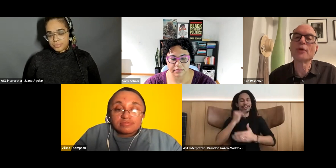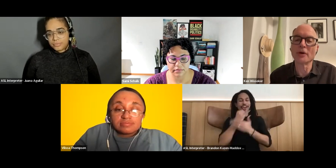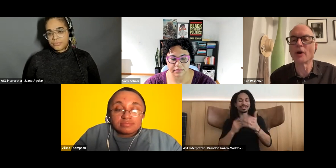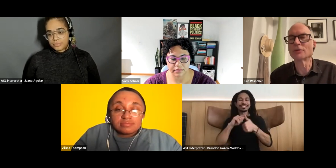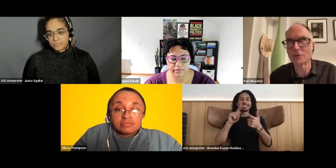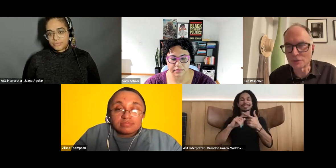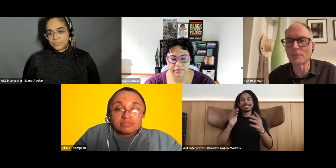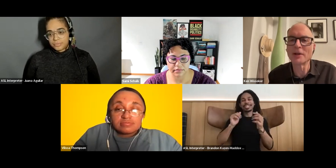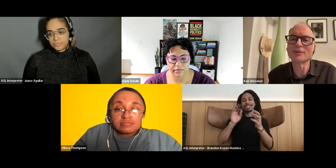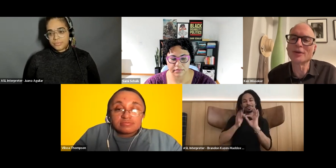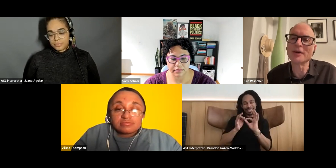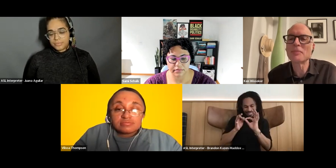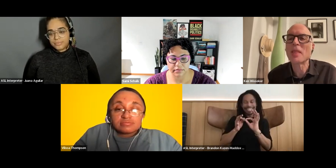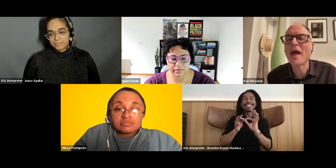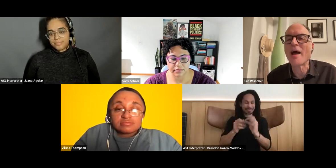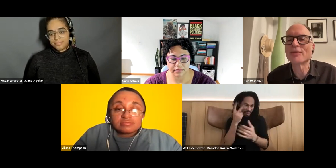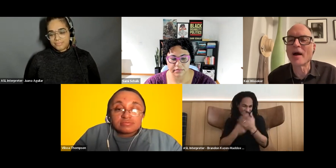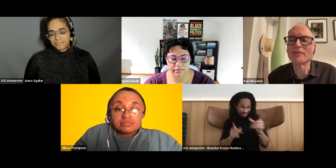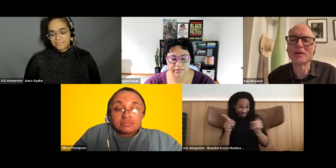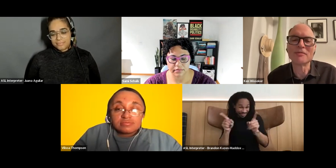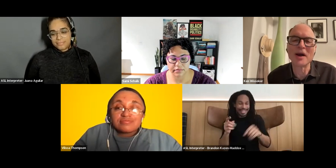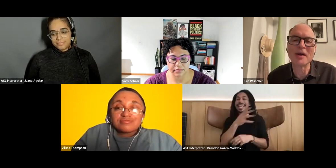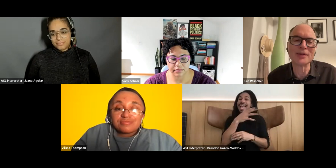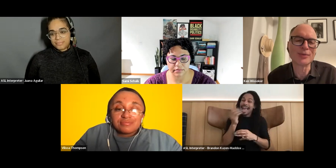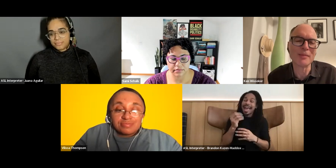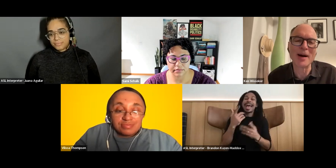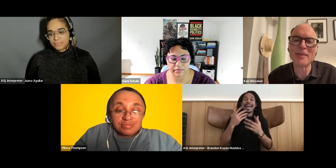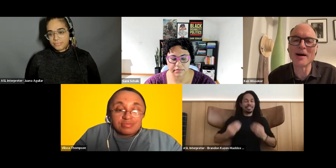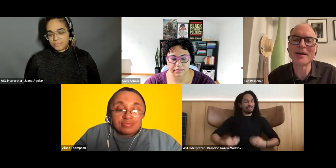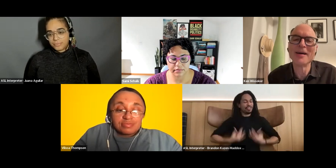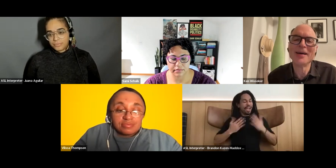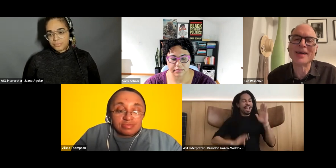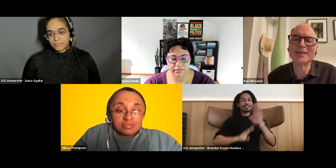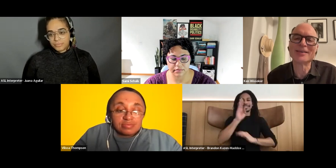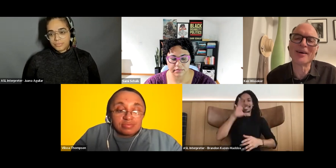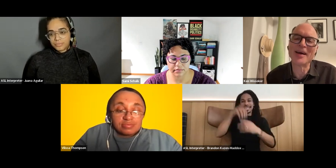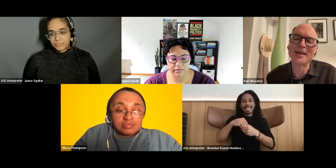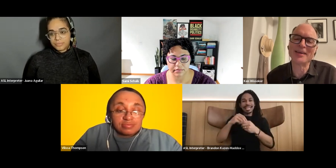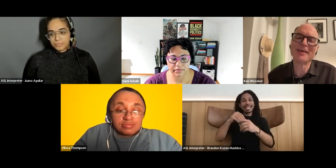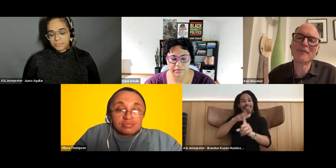Ken Wissoker: Theatre Arts interpreting (sorry) and thrives in environments where bipoc talents are highlighted.